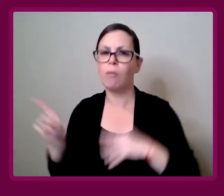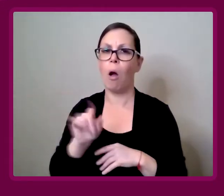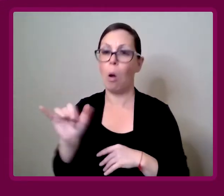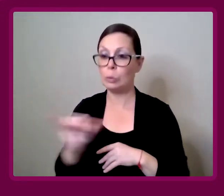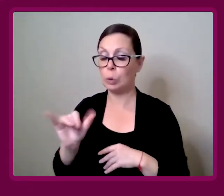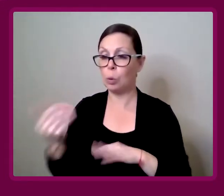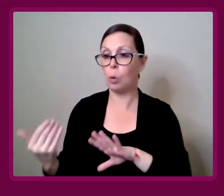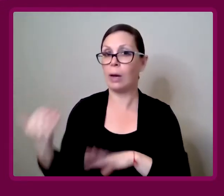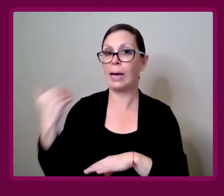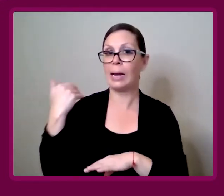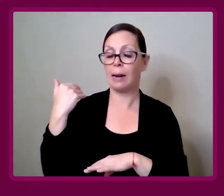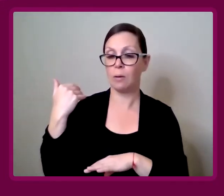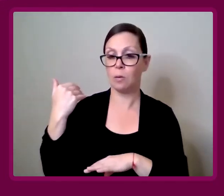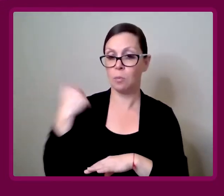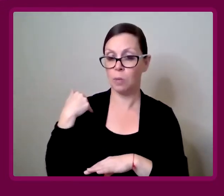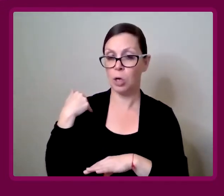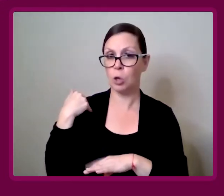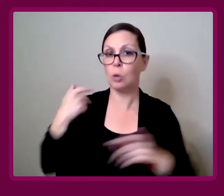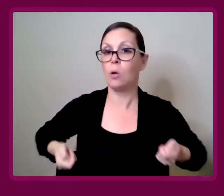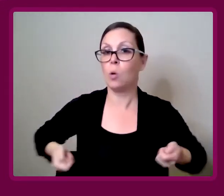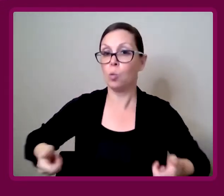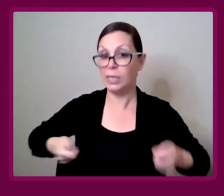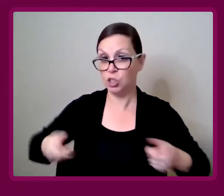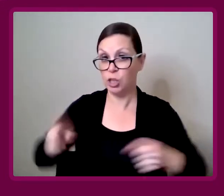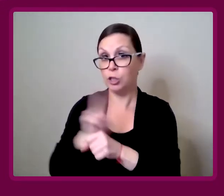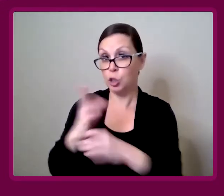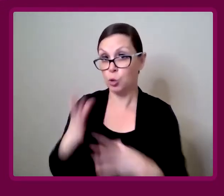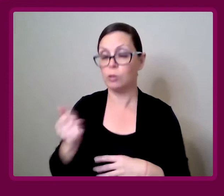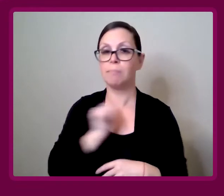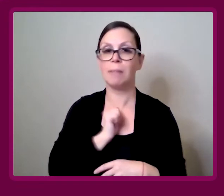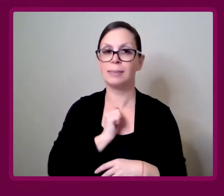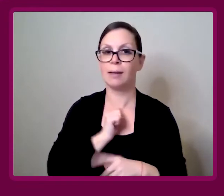I've previously been a wheelchair user.